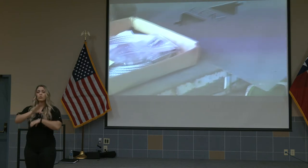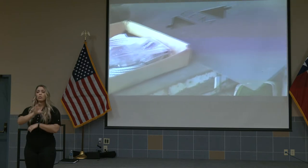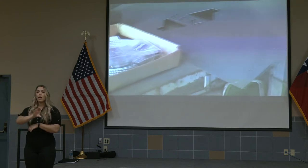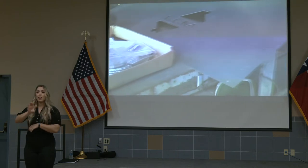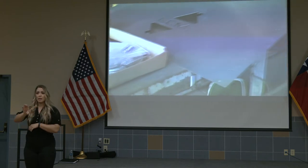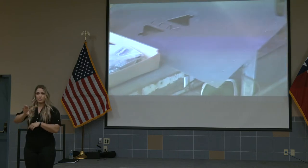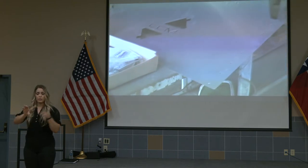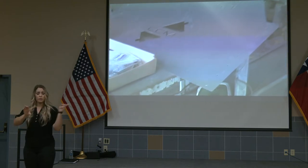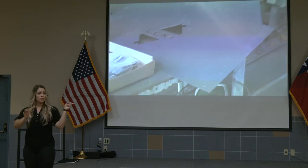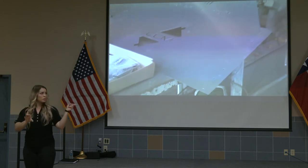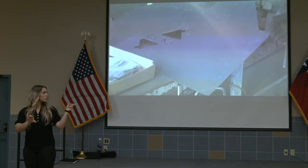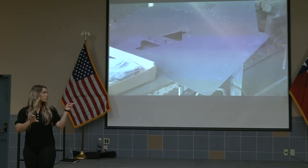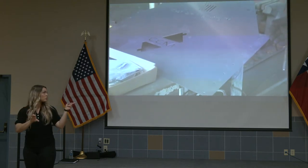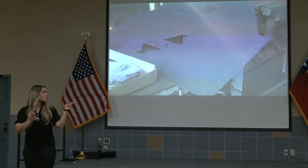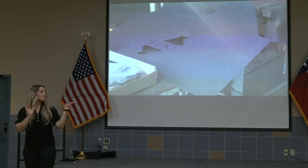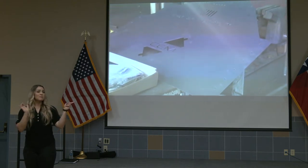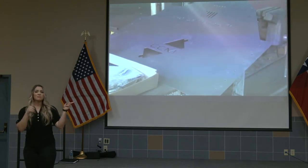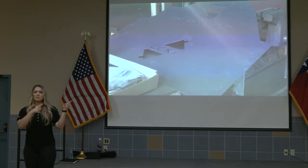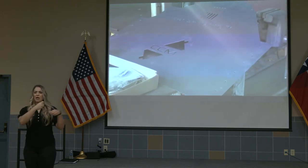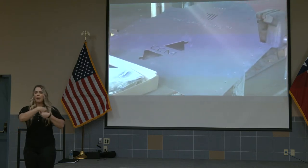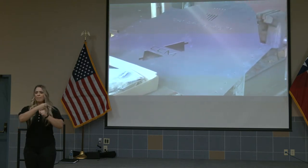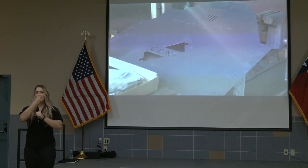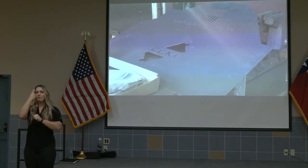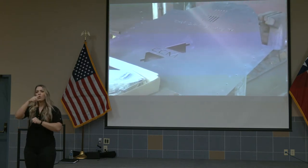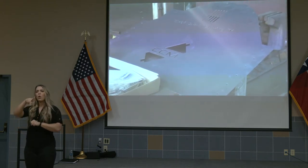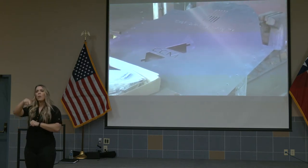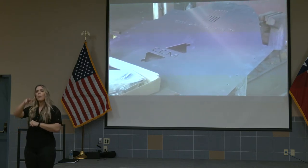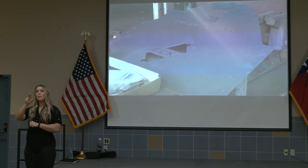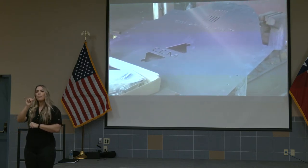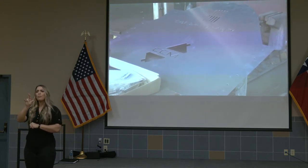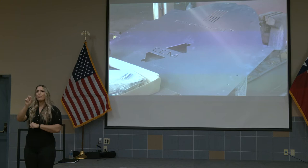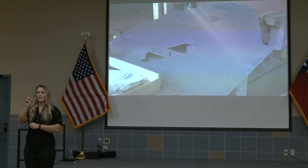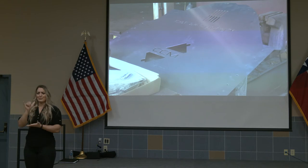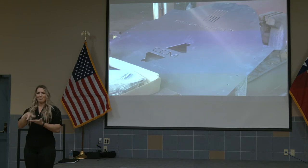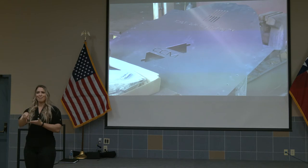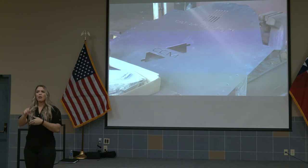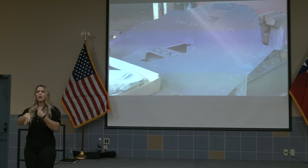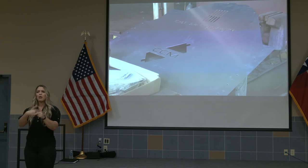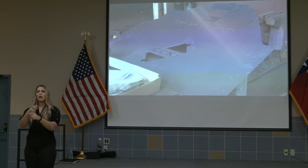This one right here is made for a Toyota pre us which is one of our top vehicles that are being